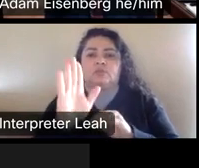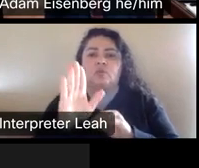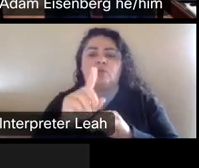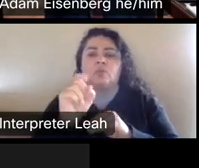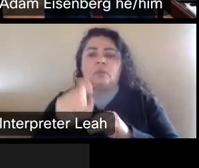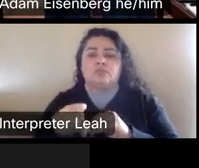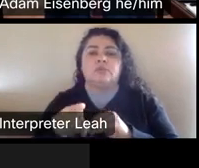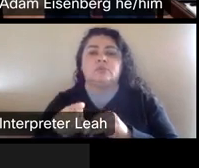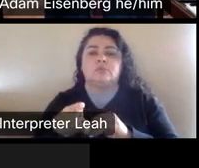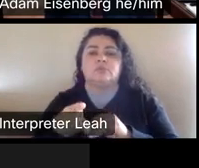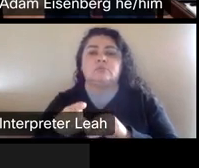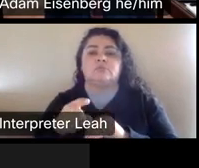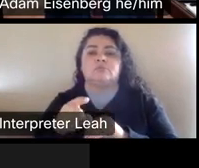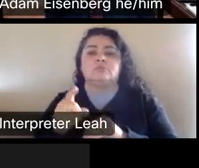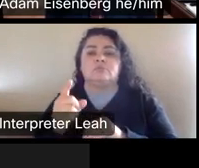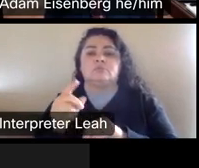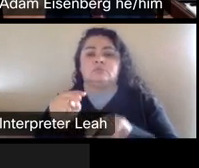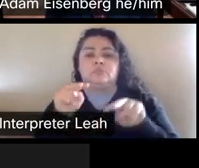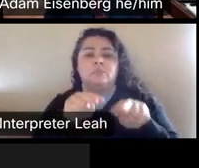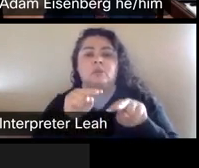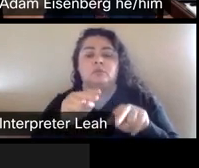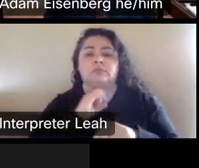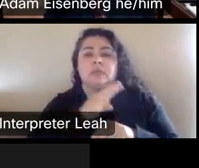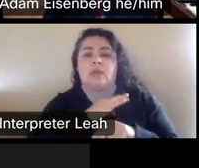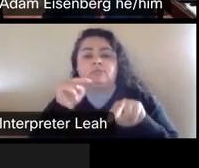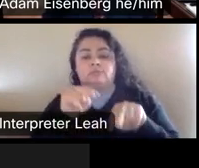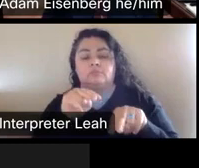Uh, staff and we will.